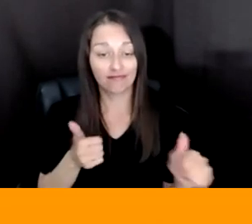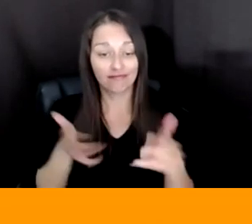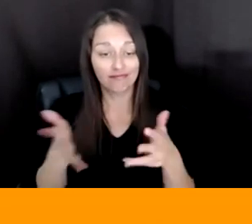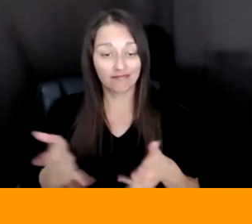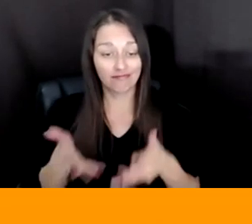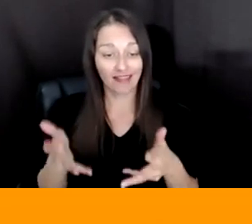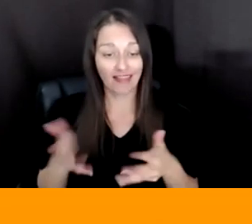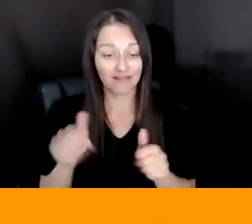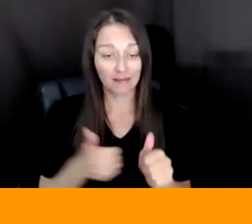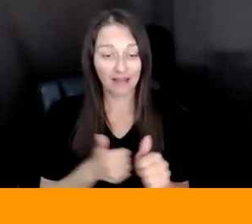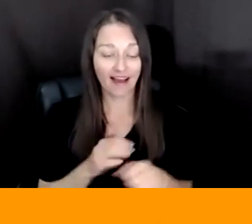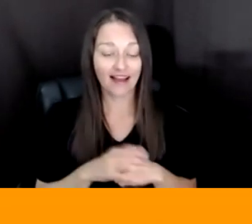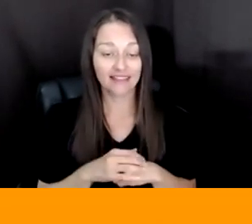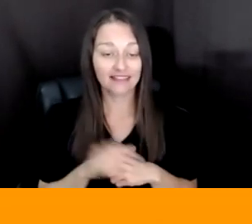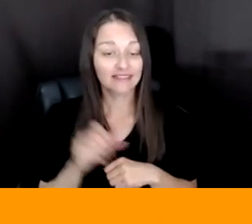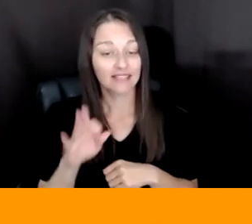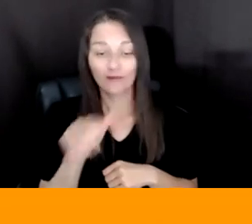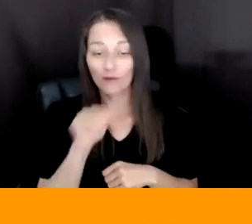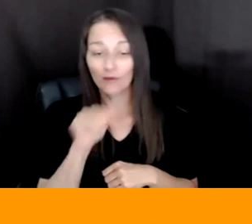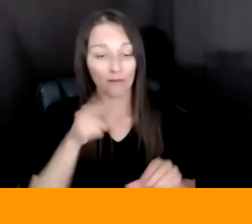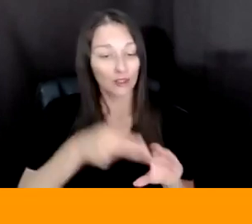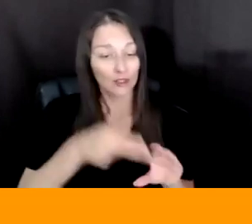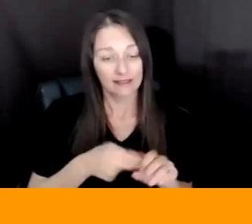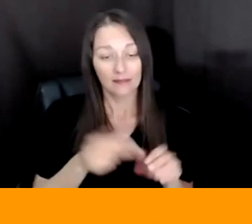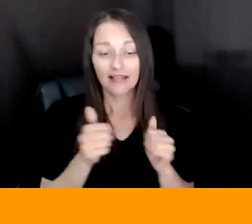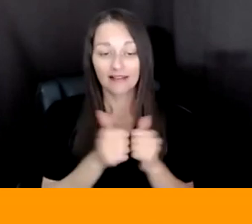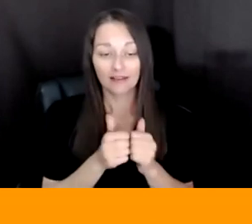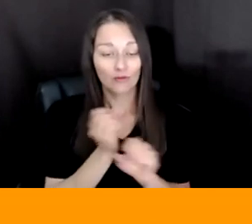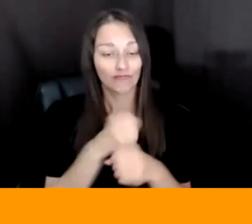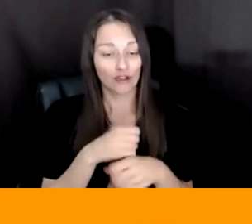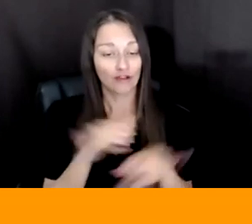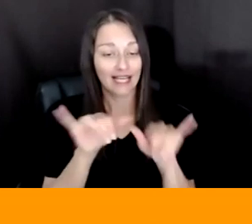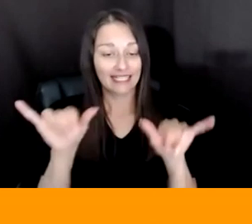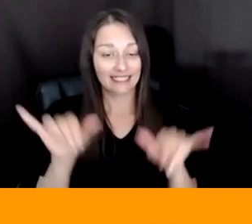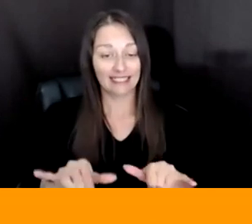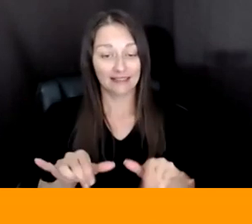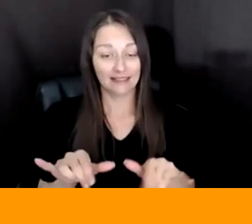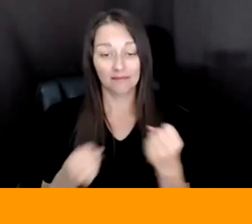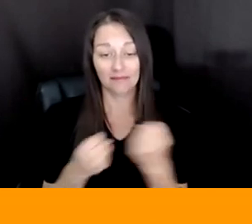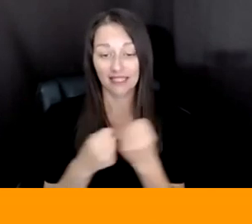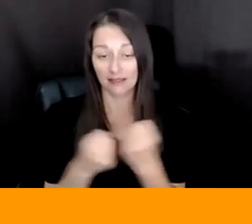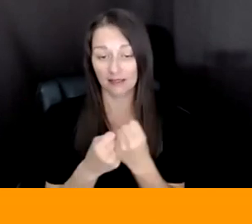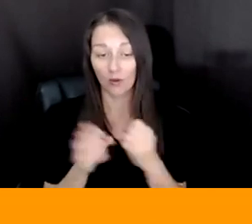AND PARTICIPATE IN THE CREATION OF THESE SYSTEMS THAT ARE SUPPORTING SOCIETY. THAT SEEMS LIKE